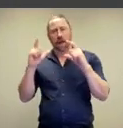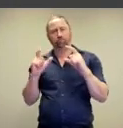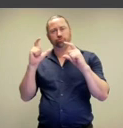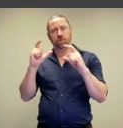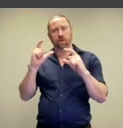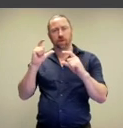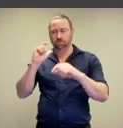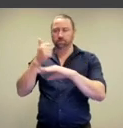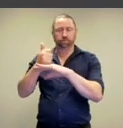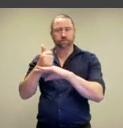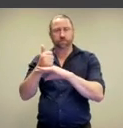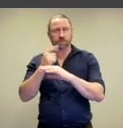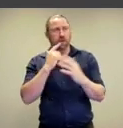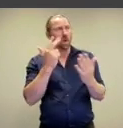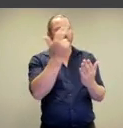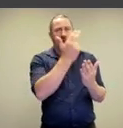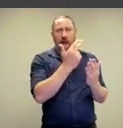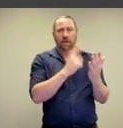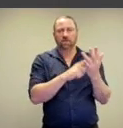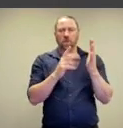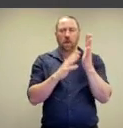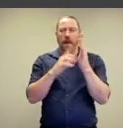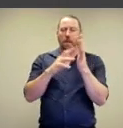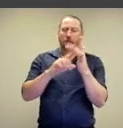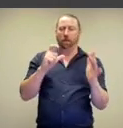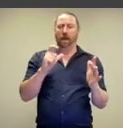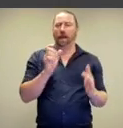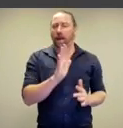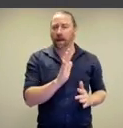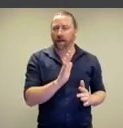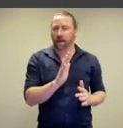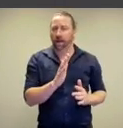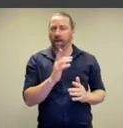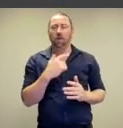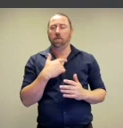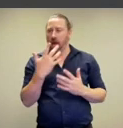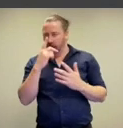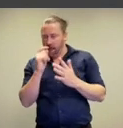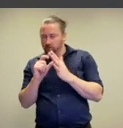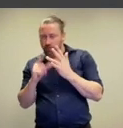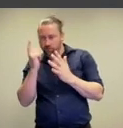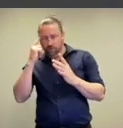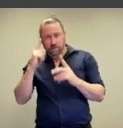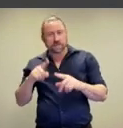but with the invention of the camera, artists moved away from mimicry,